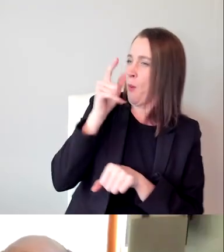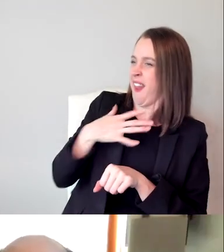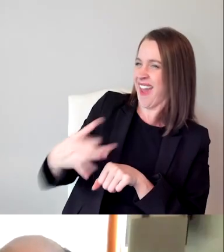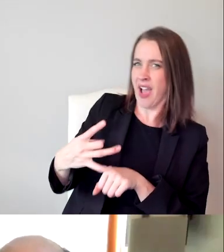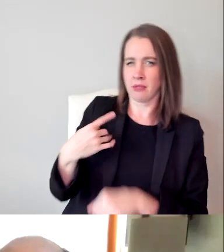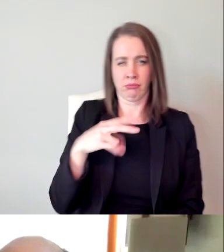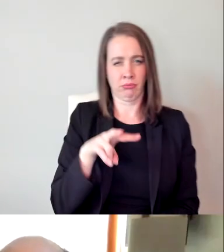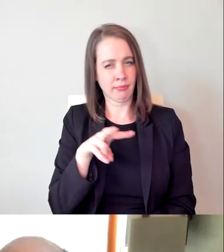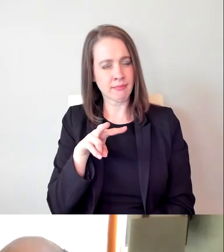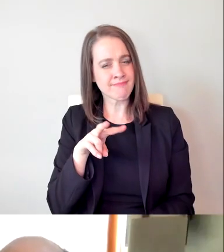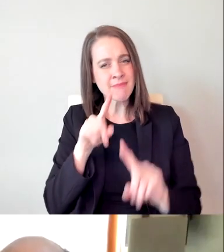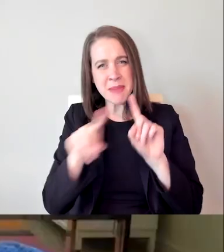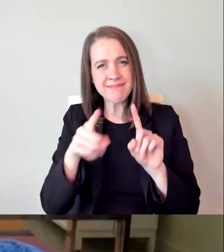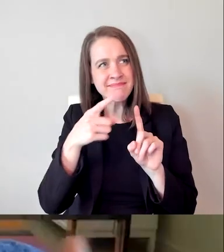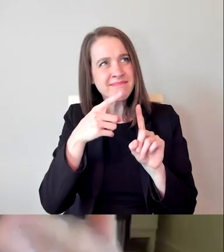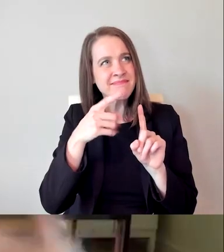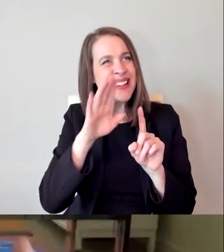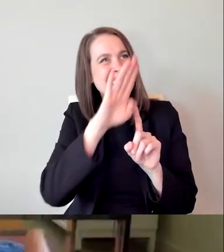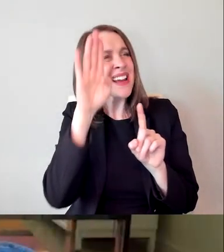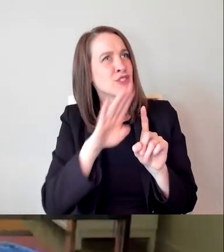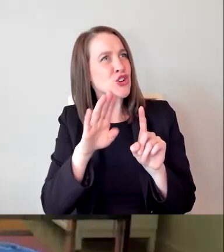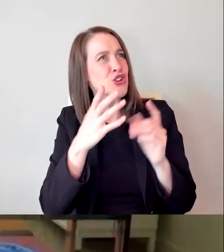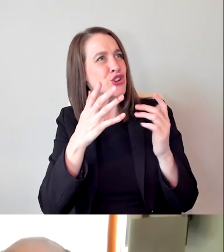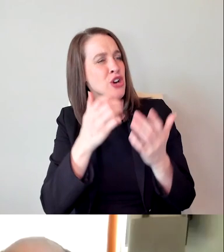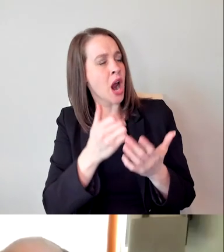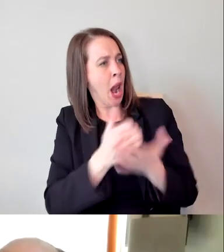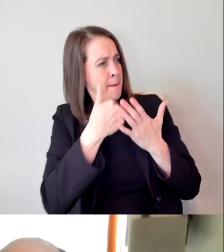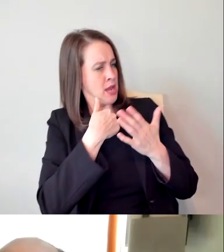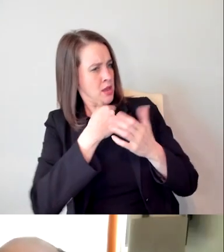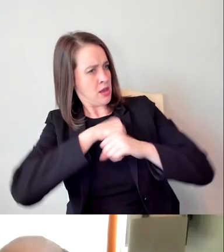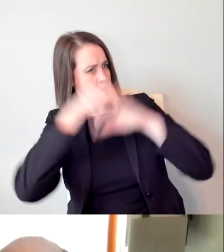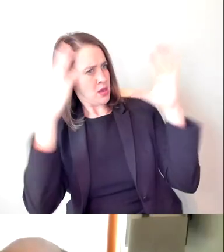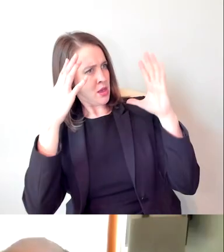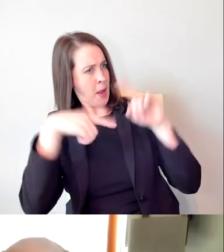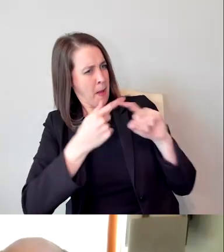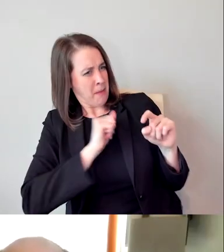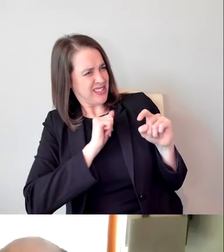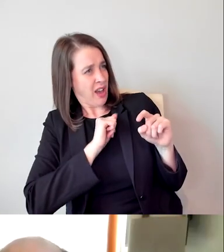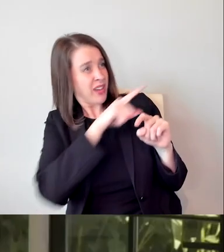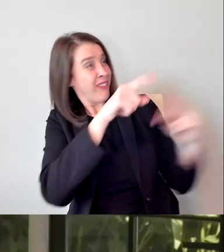been looking at me and how it's been wrong, but how I should look at myself as wrong. So in my comedy, I flipped that.